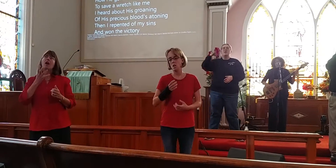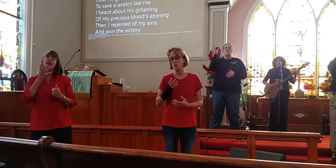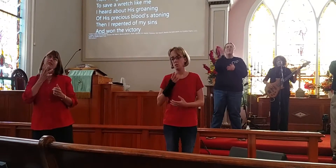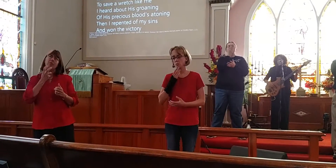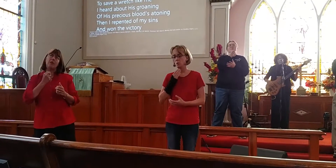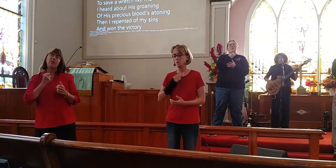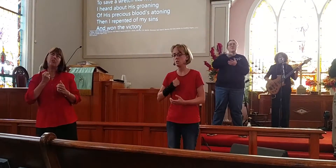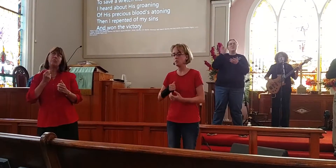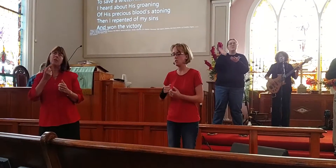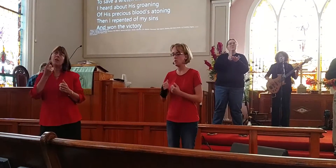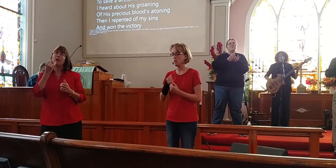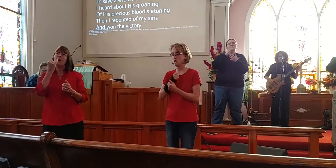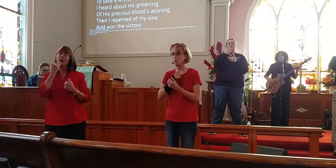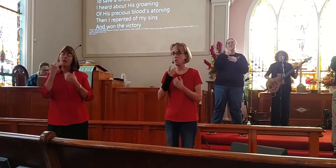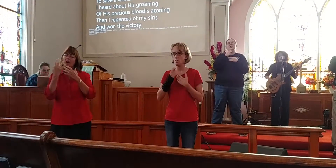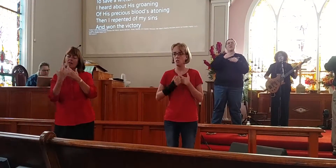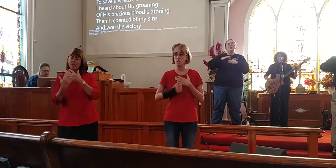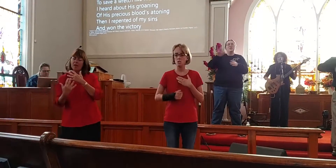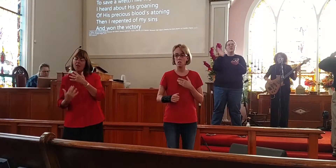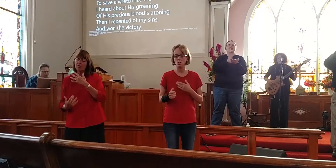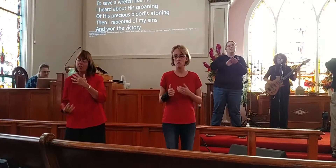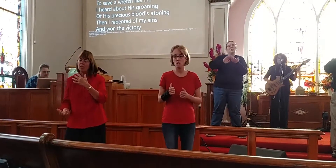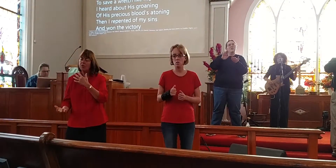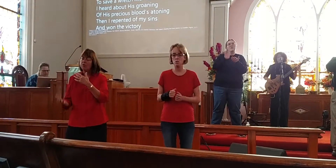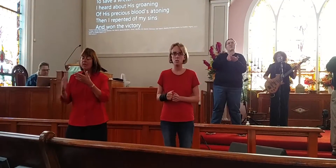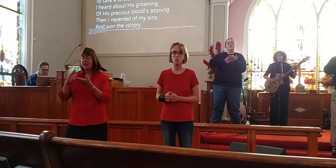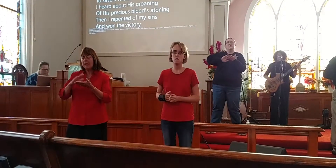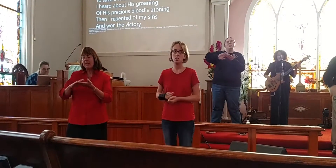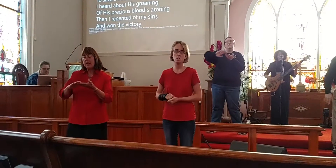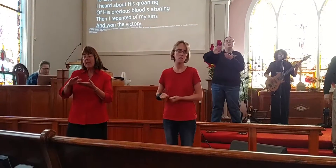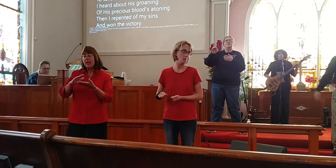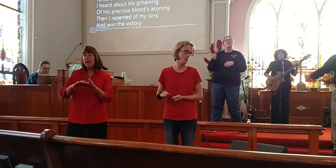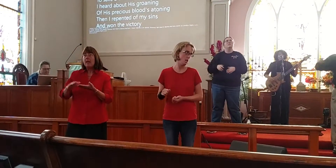Of His precious blood's atoning